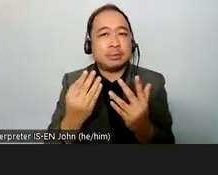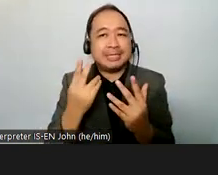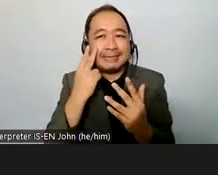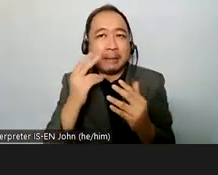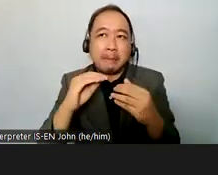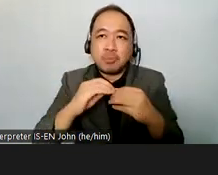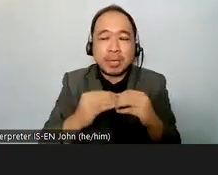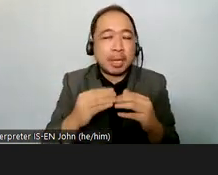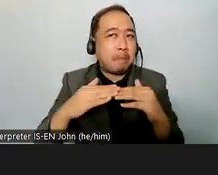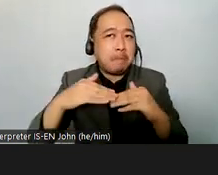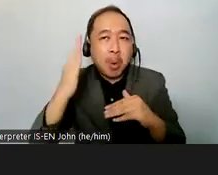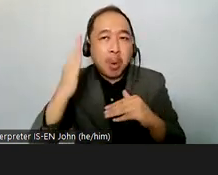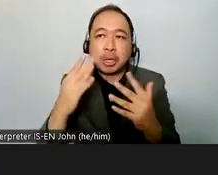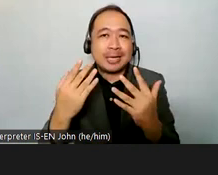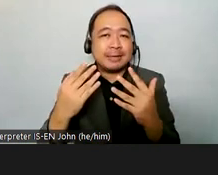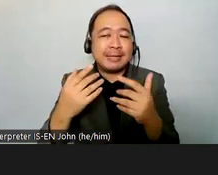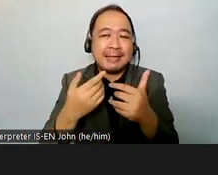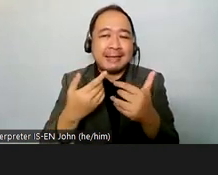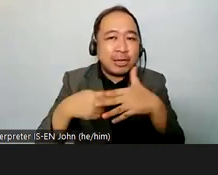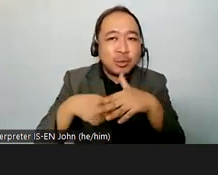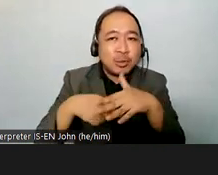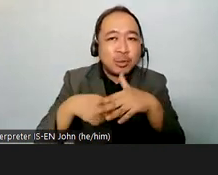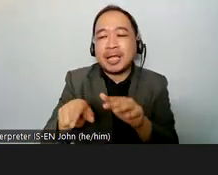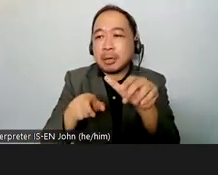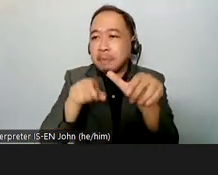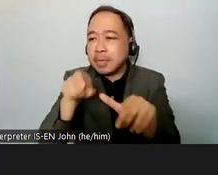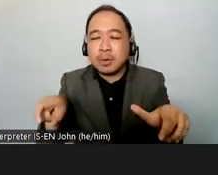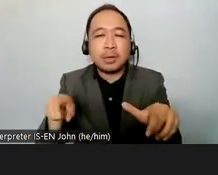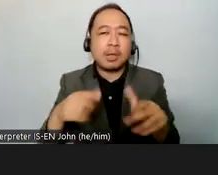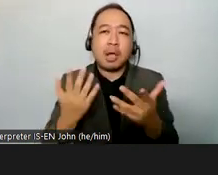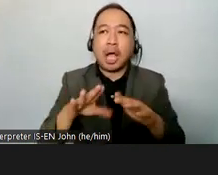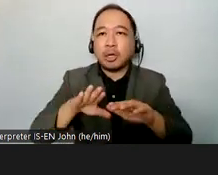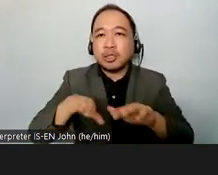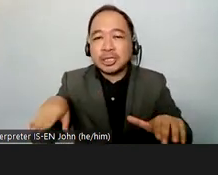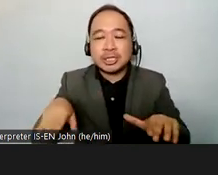all kinds of populations issue of children and institutions autistic persons the